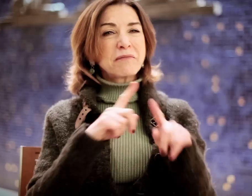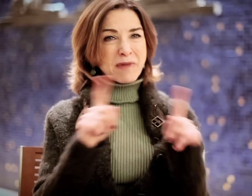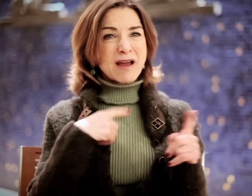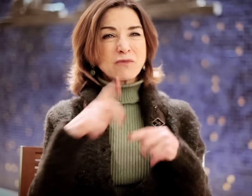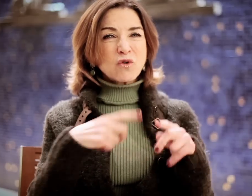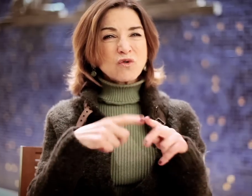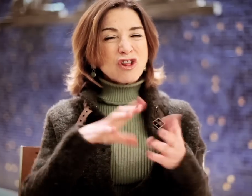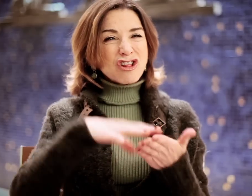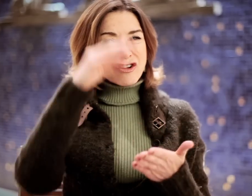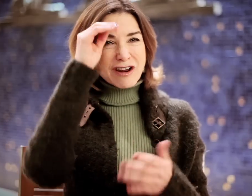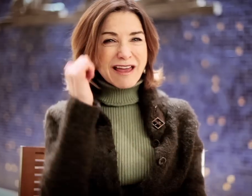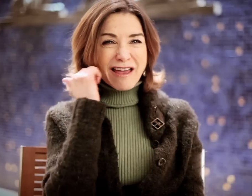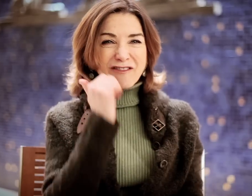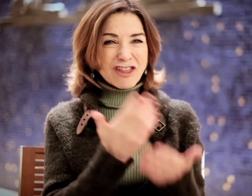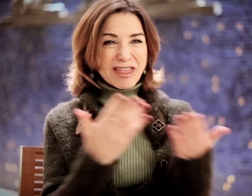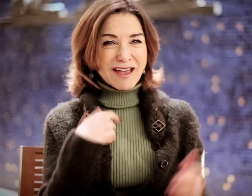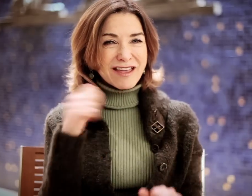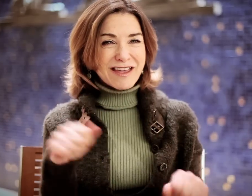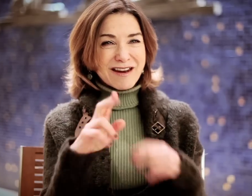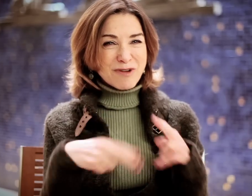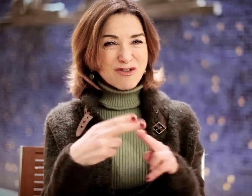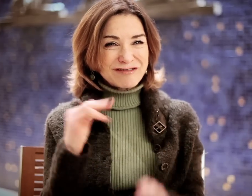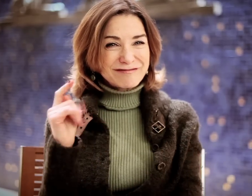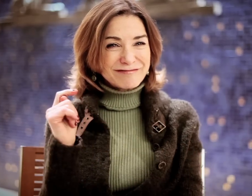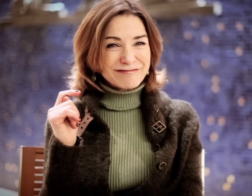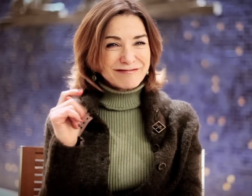But I am going to learn everything I can about it.